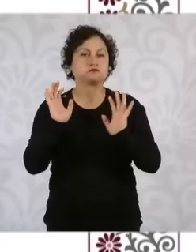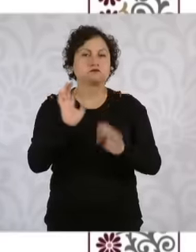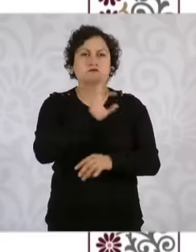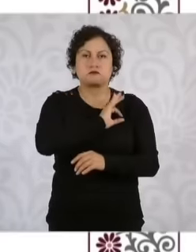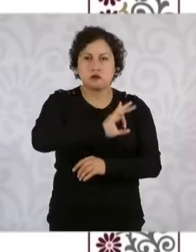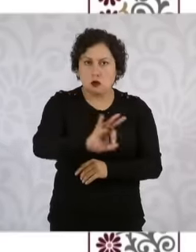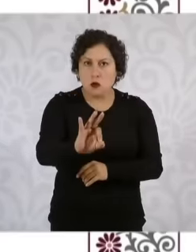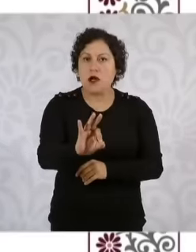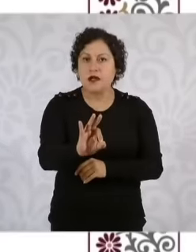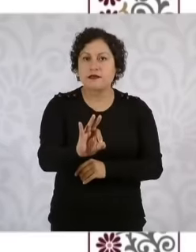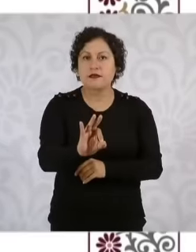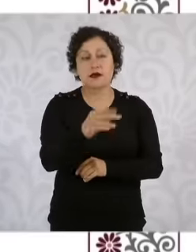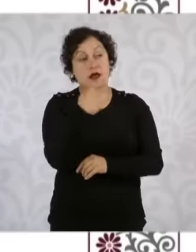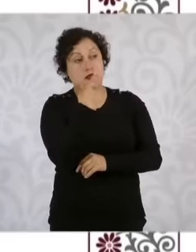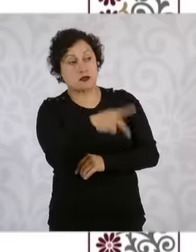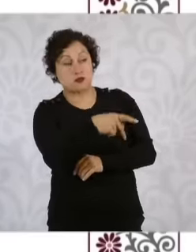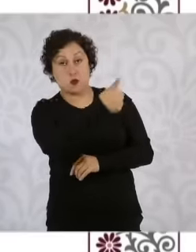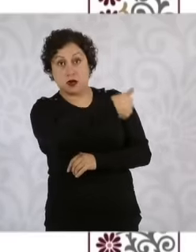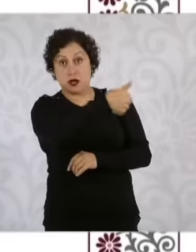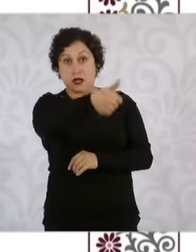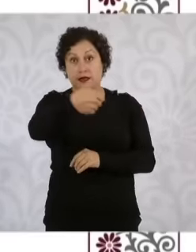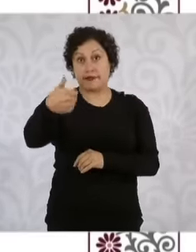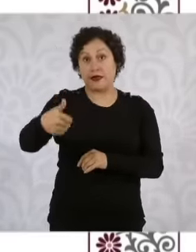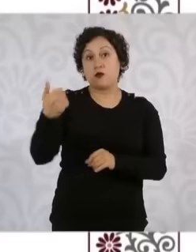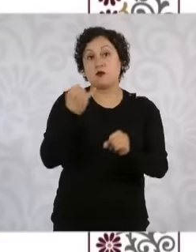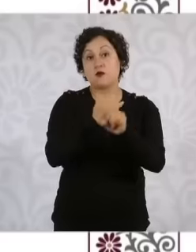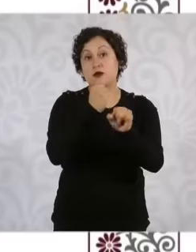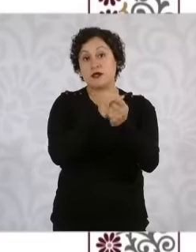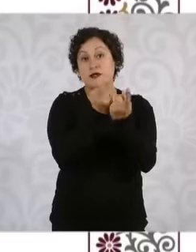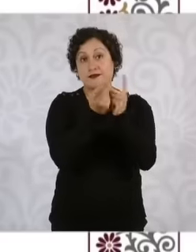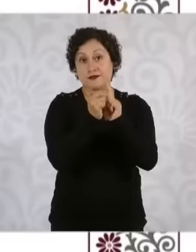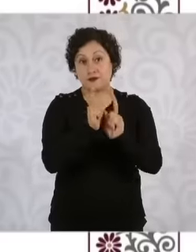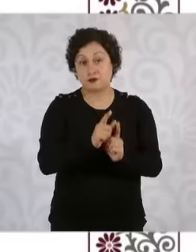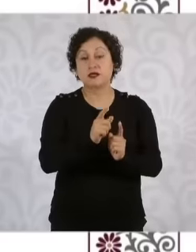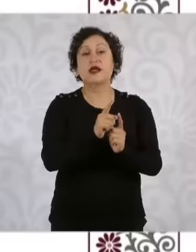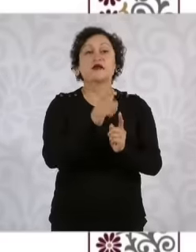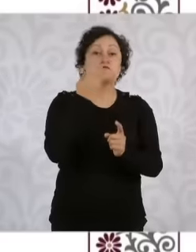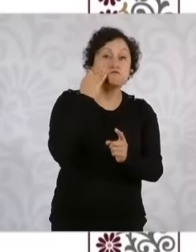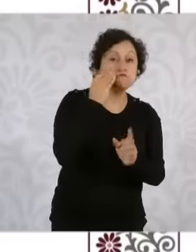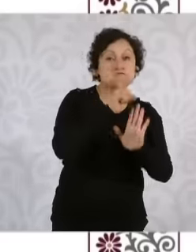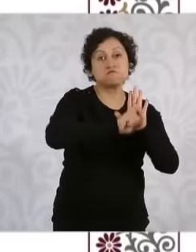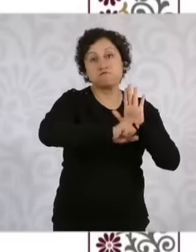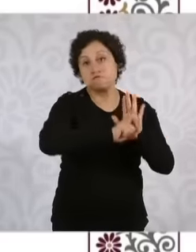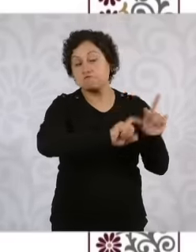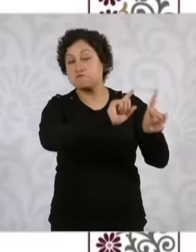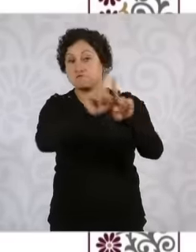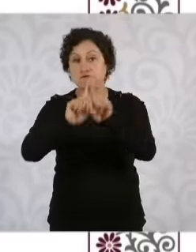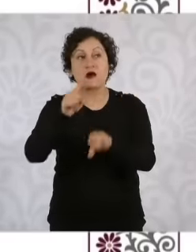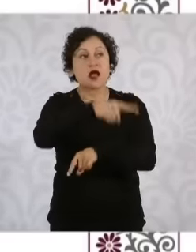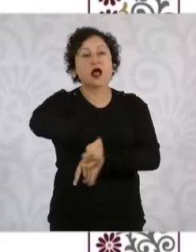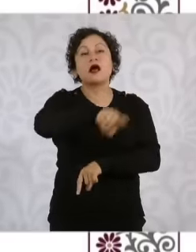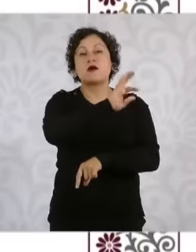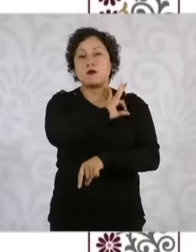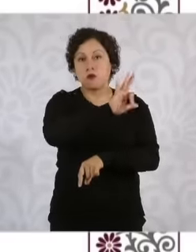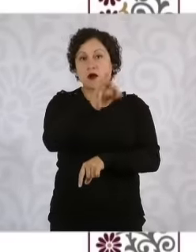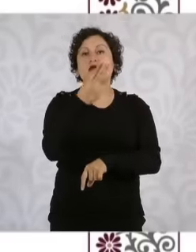of their networks. social or digital media to promote their candidatures as long as it does not